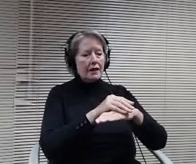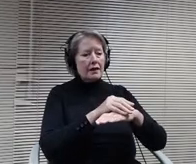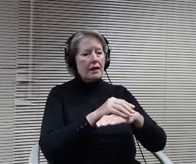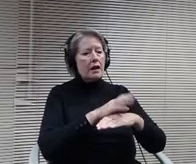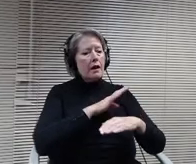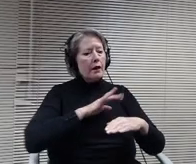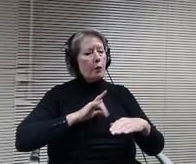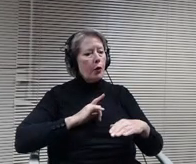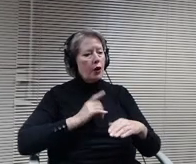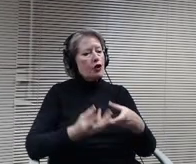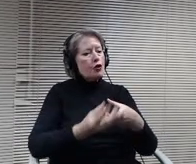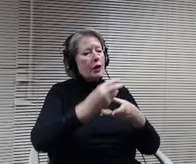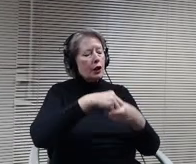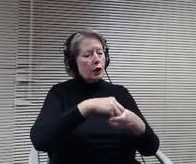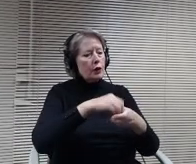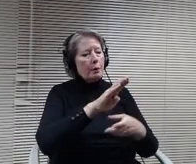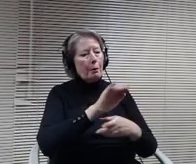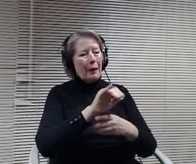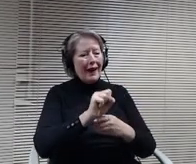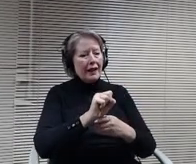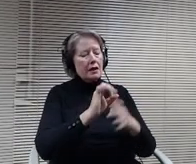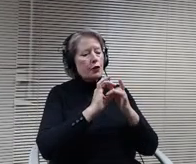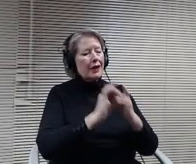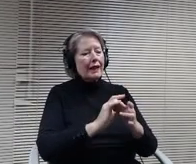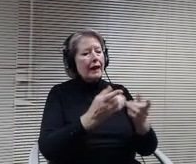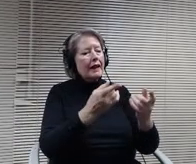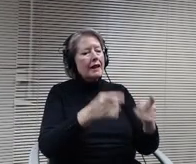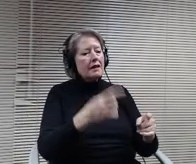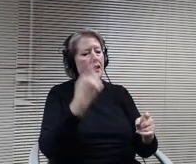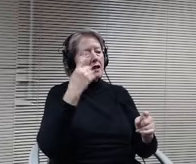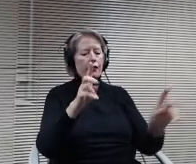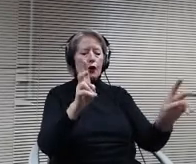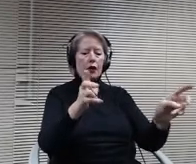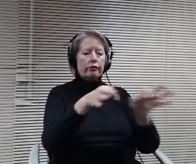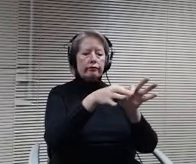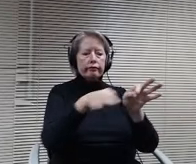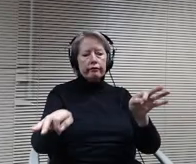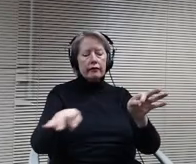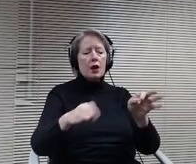bullying. In December 2 students in the district contacted the